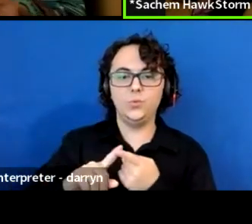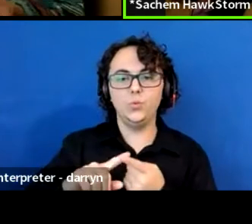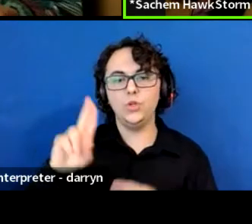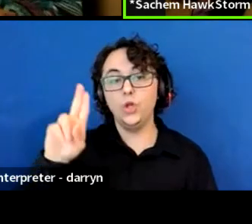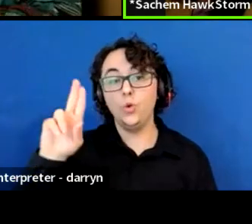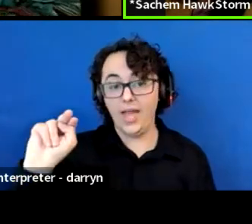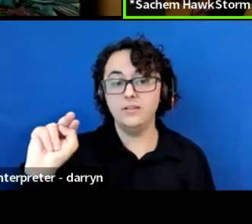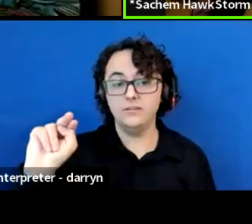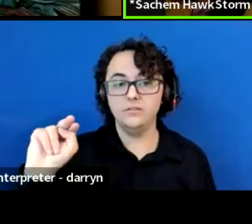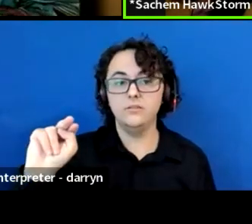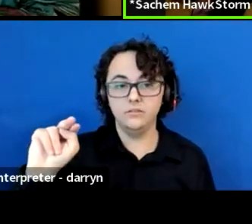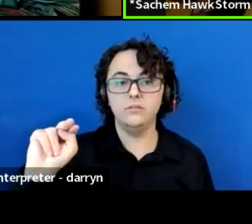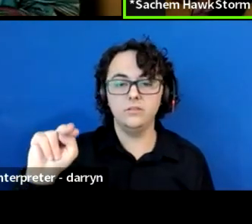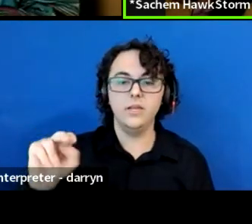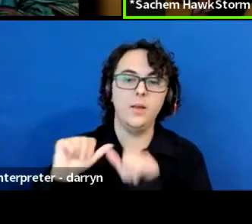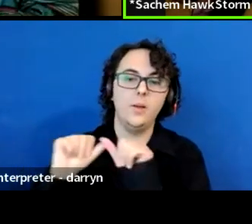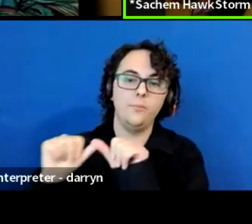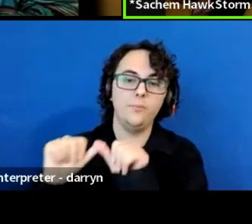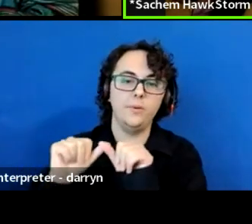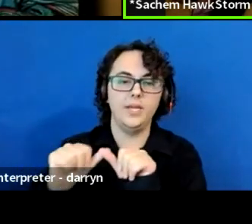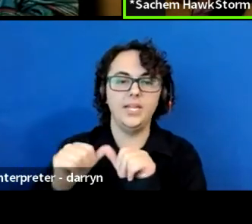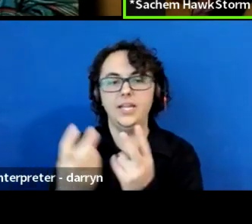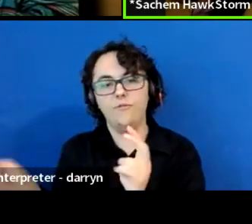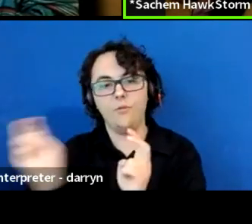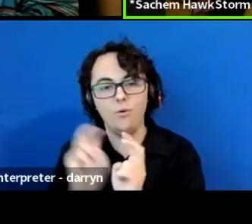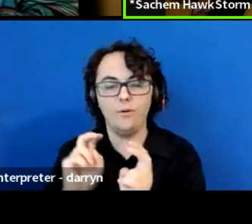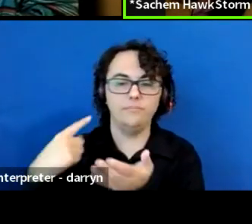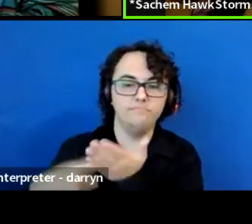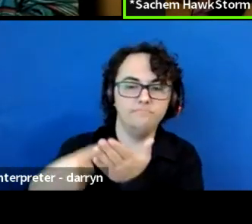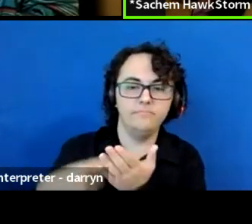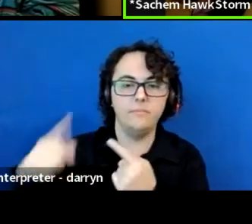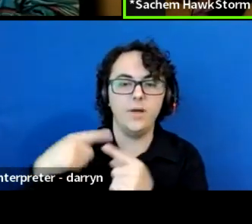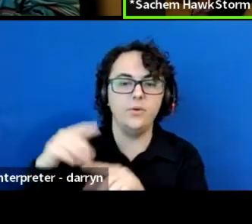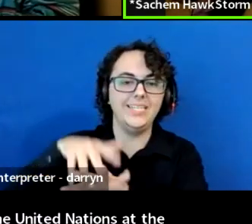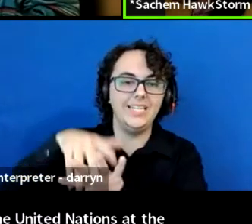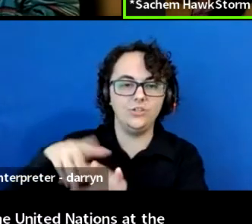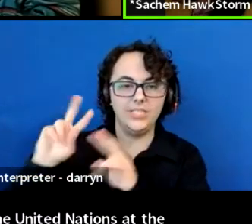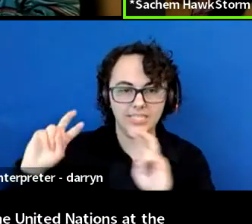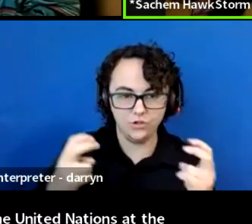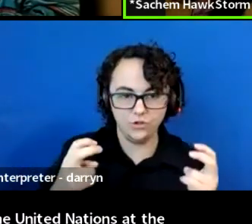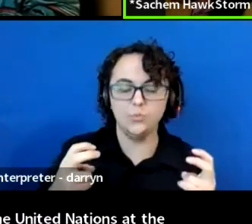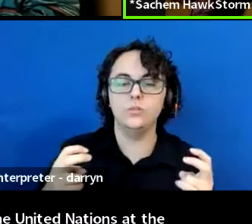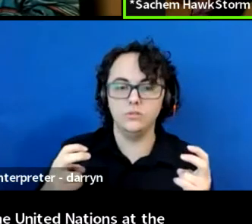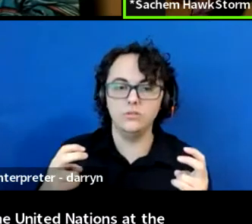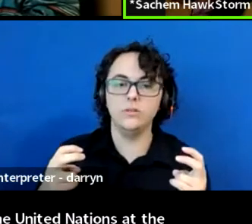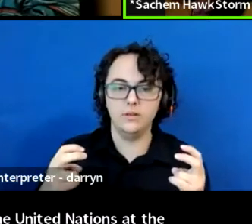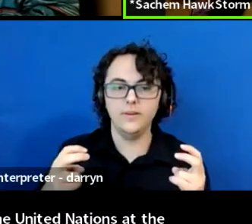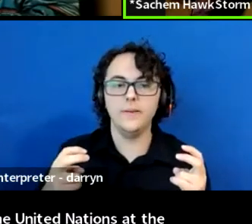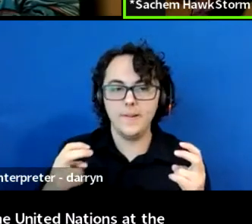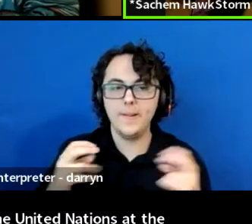at the Permanent Forum on indigenous issues, and we are very strong activists